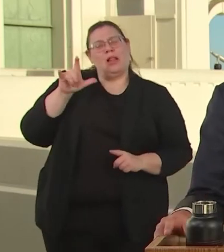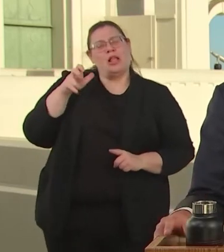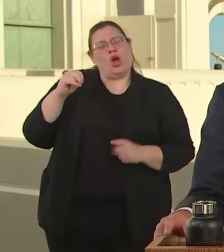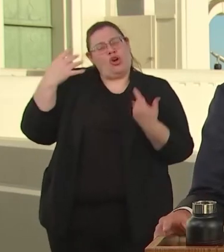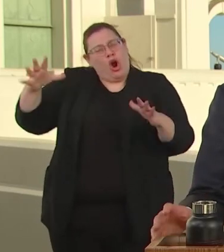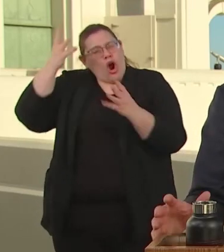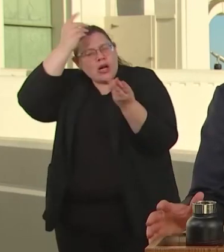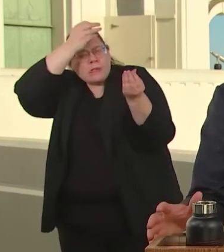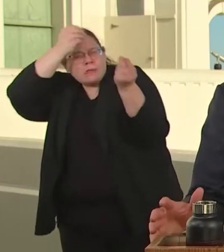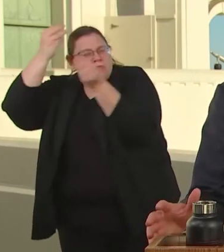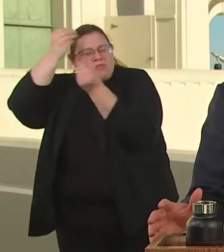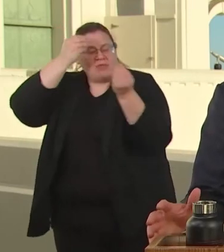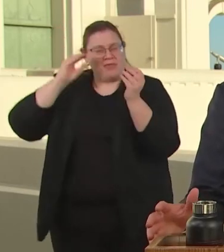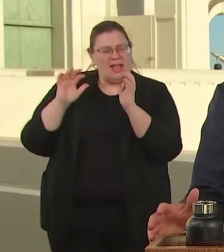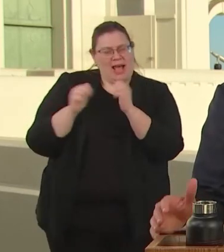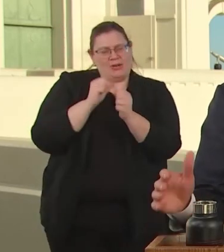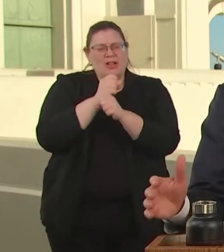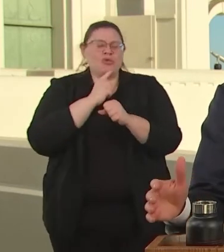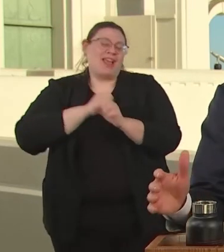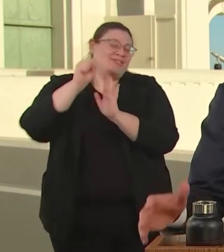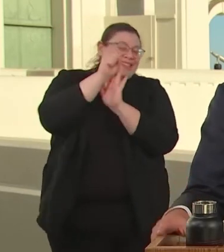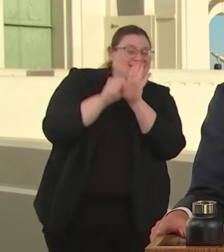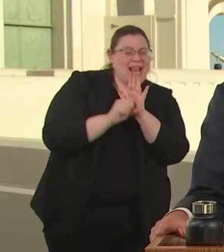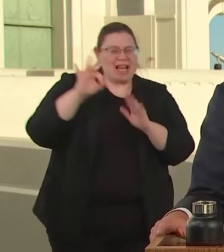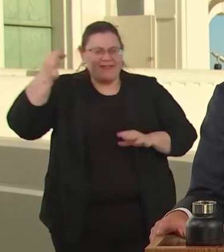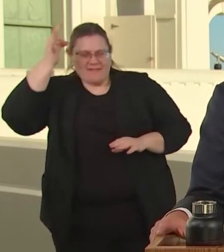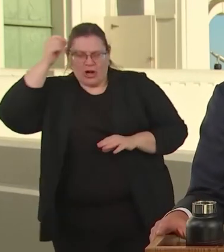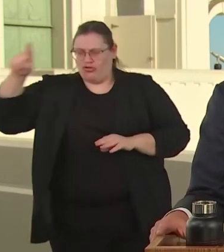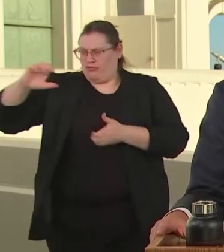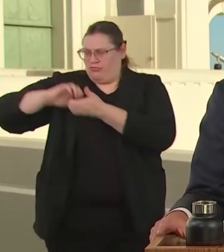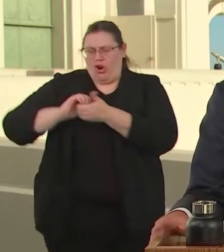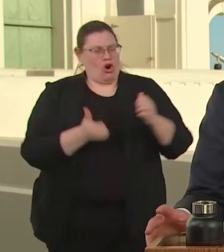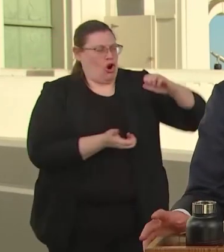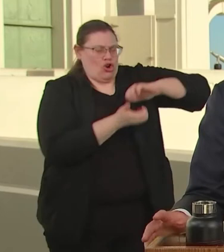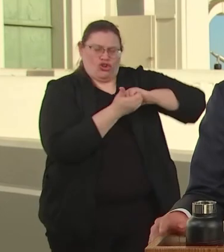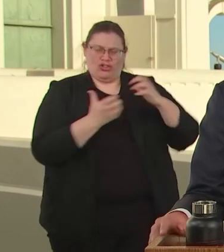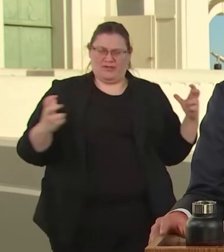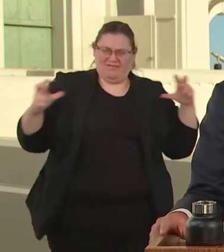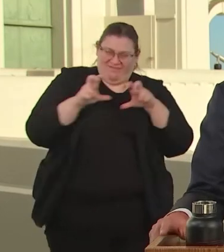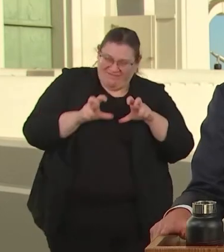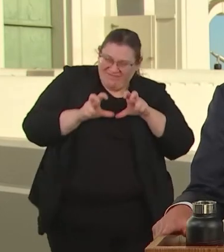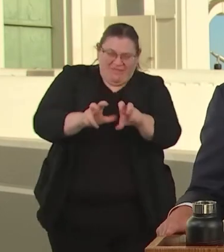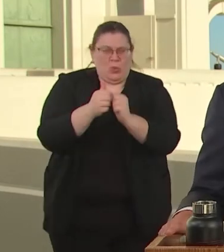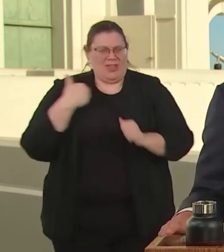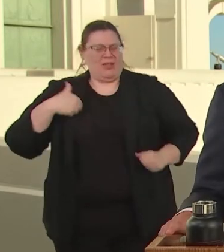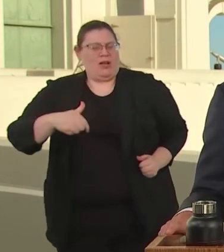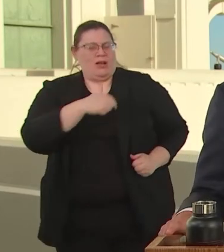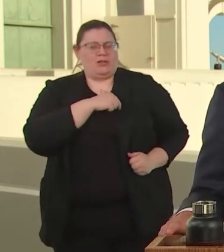FEDERAL PARTNERS TO MATCH OUR AMBITION. TO OUR PARTNERS, WE RECOGNIZE YOUR EFFORTS AND WE CHALLENGE YOU.